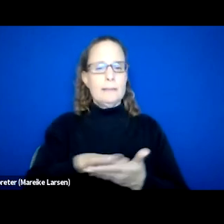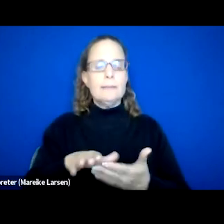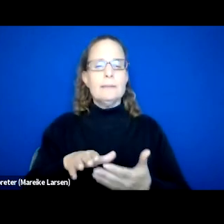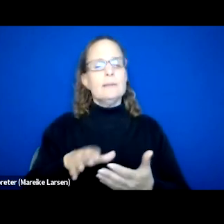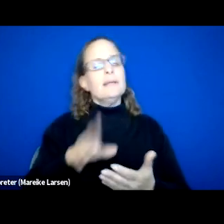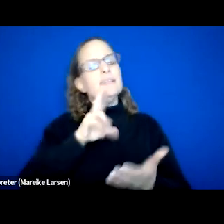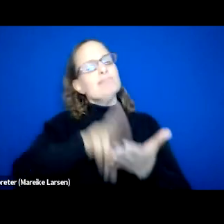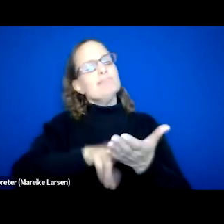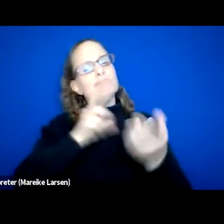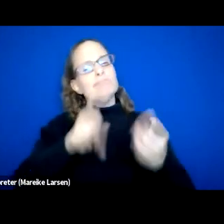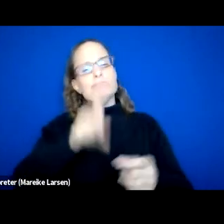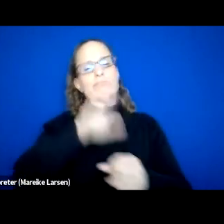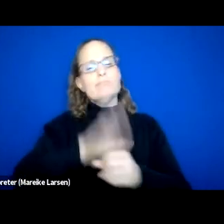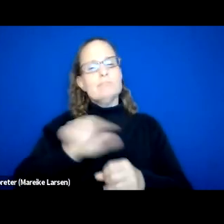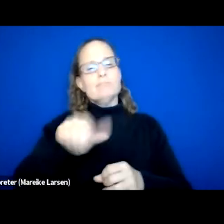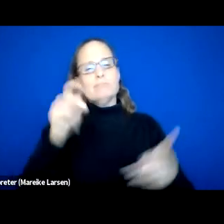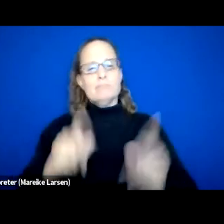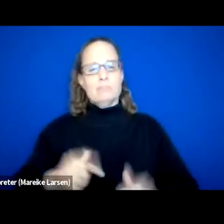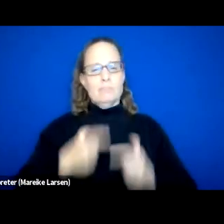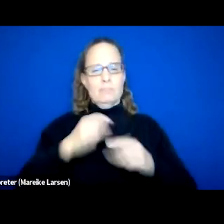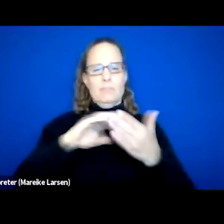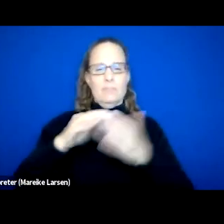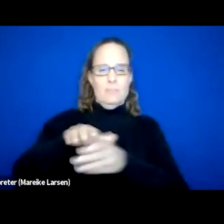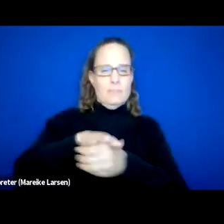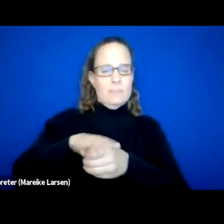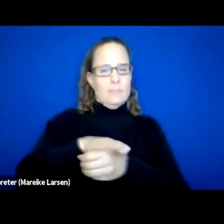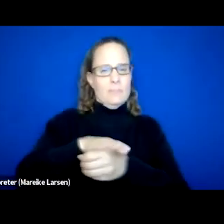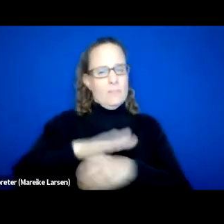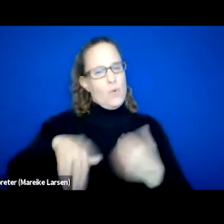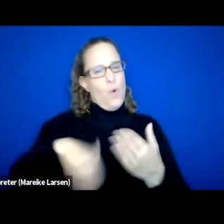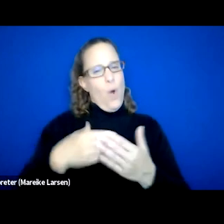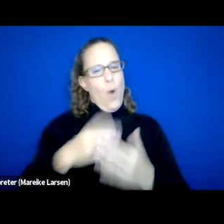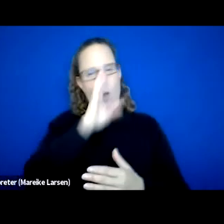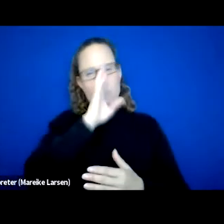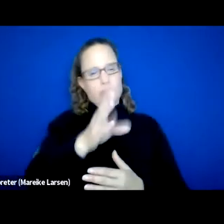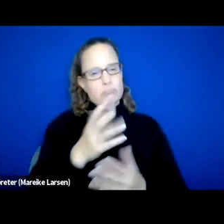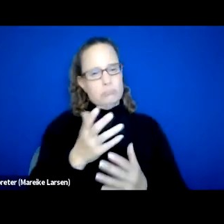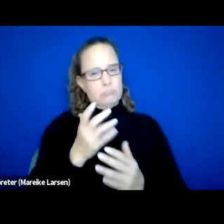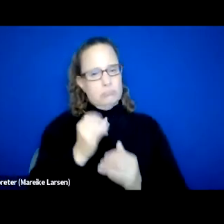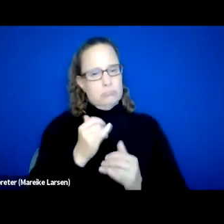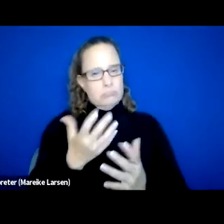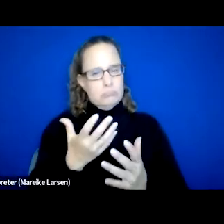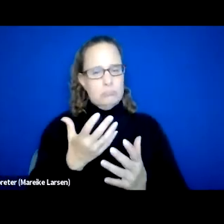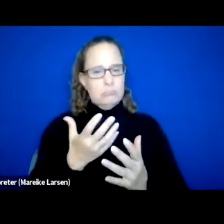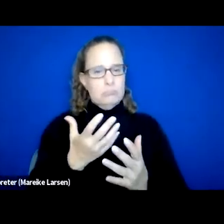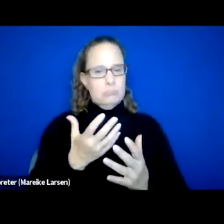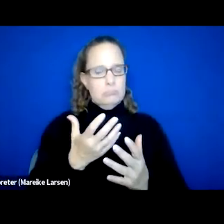and commitment to the rest of the people living in that community, that they are engaged in remaining sober